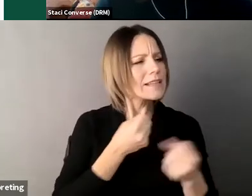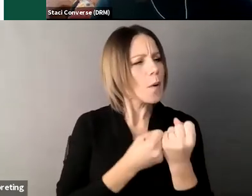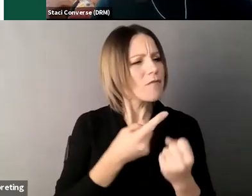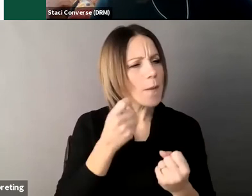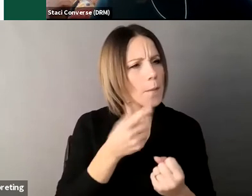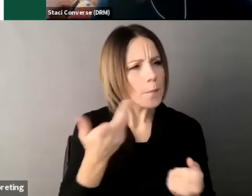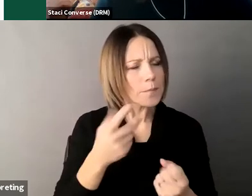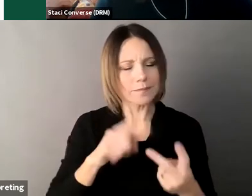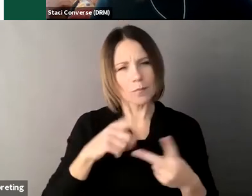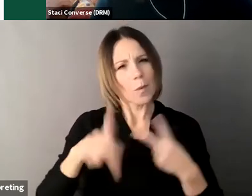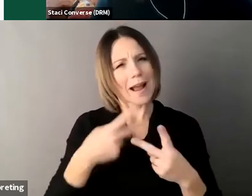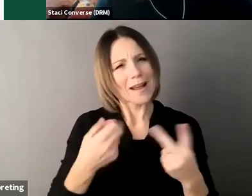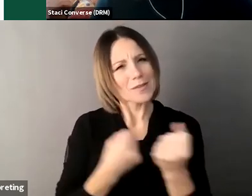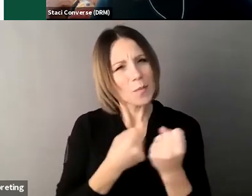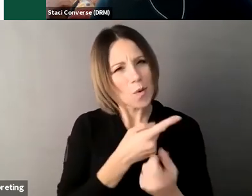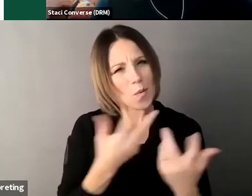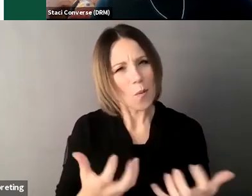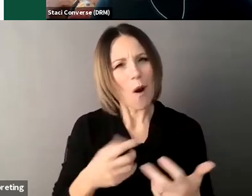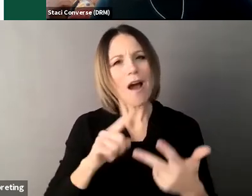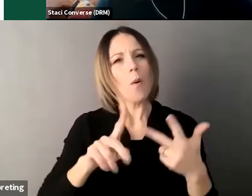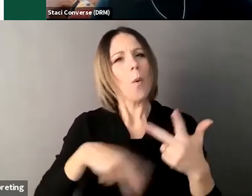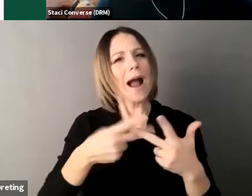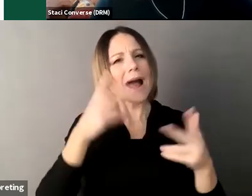want support on and it can really walk you through it so I think that's really